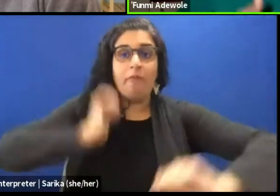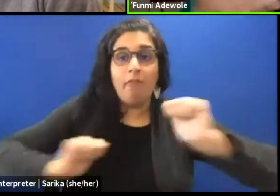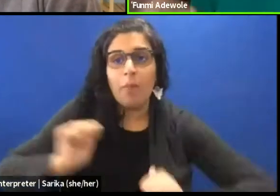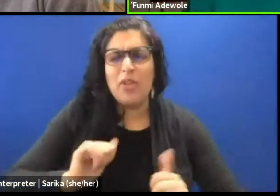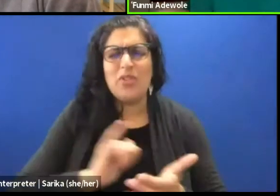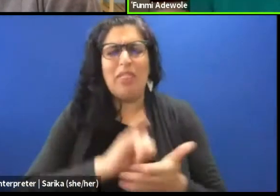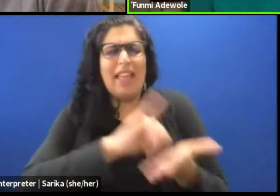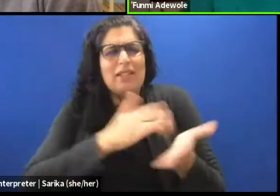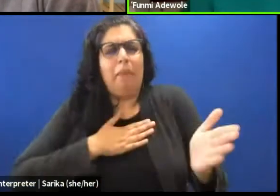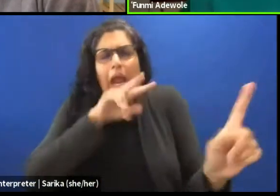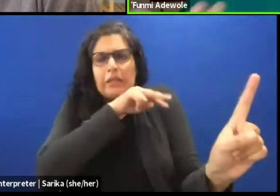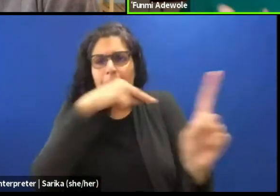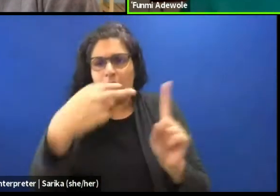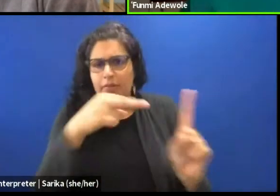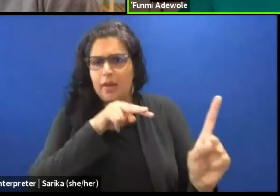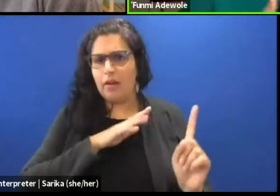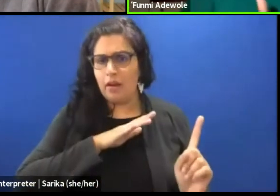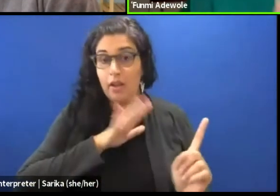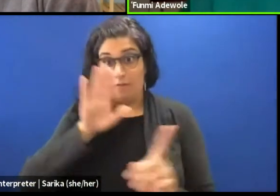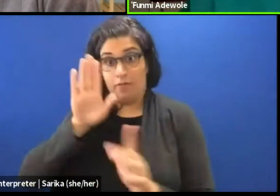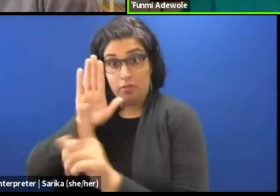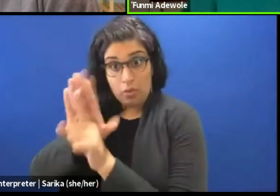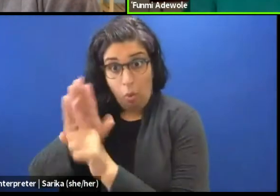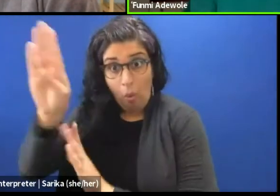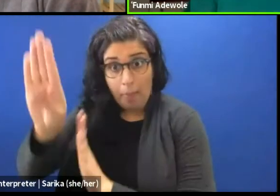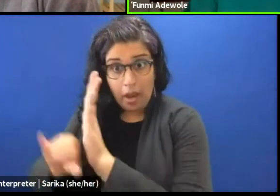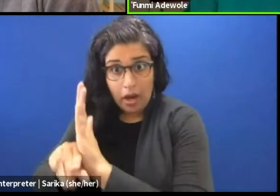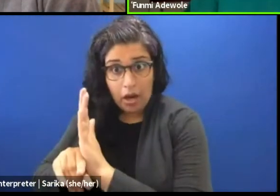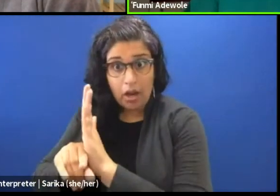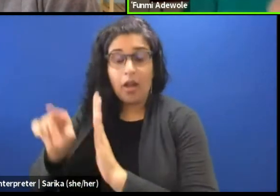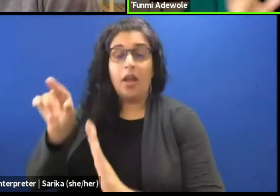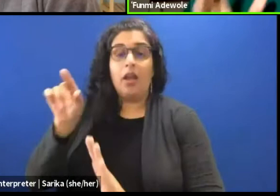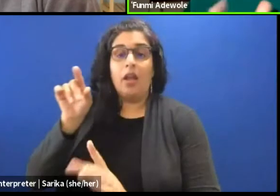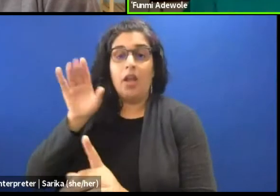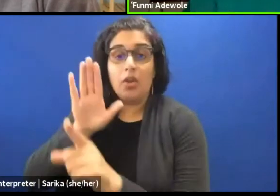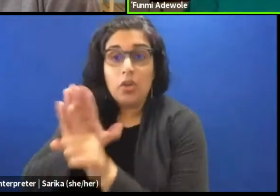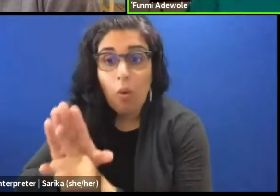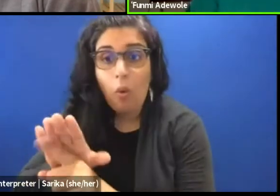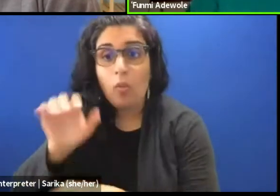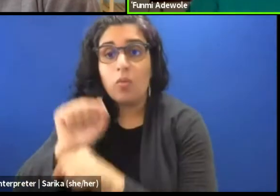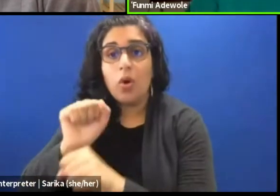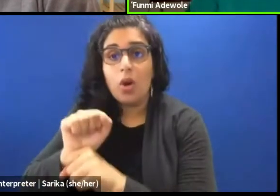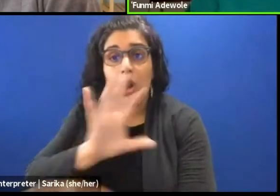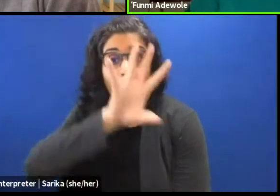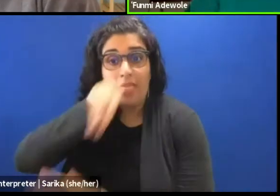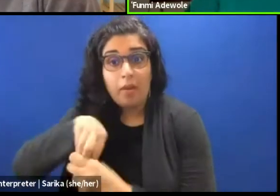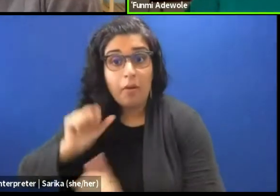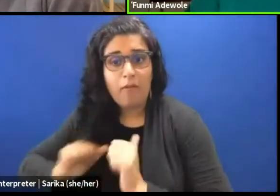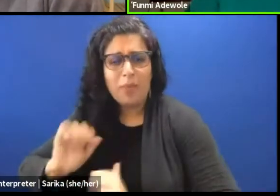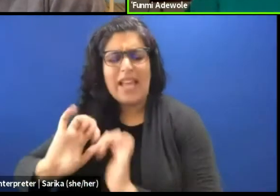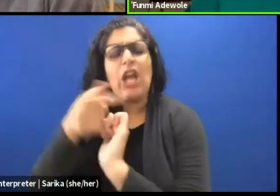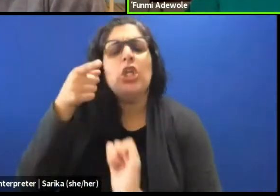So, from your background, and from where you work within performance, how would you define dramaturgy?